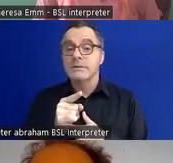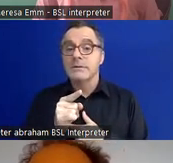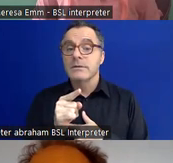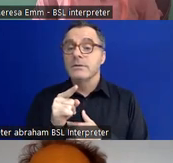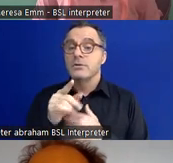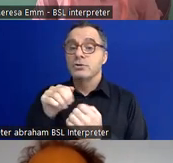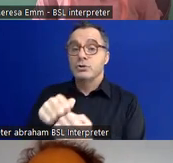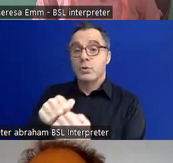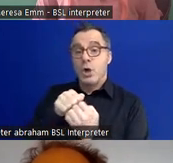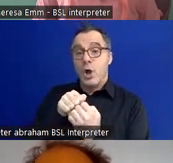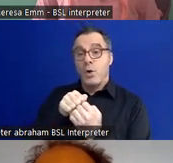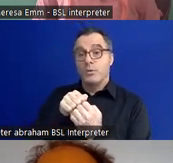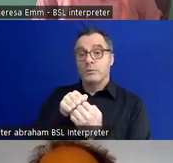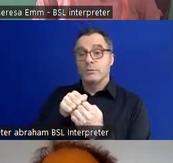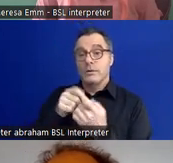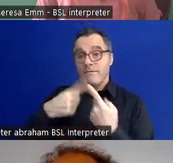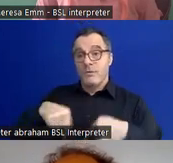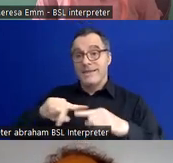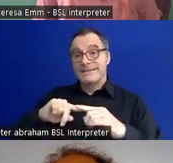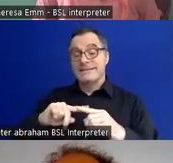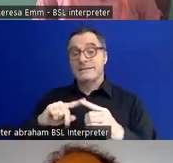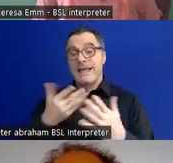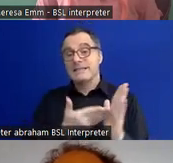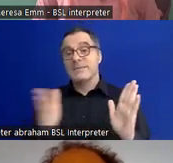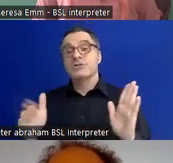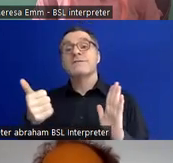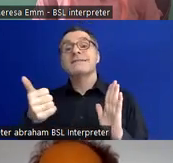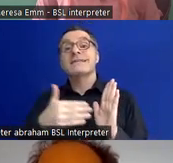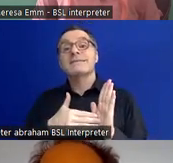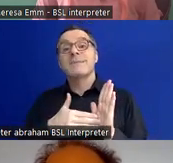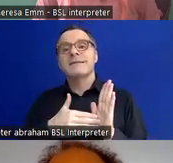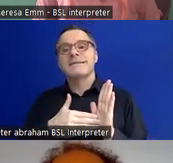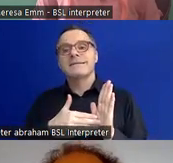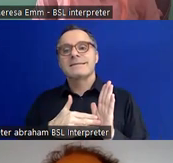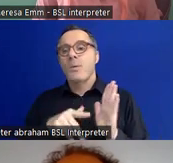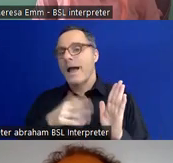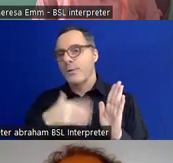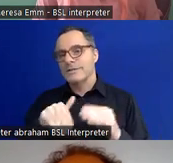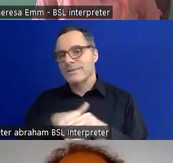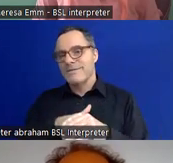into our exhibition for six months because he really wanted to be involved as well.